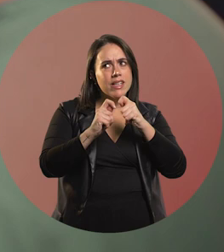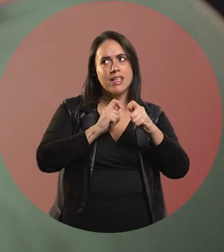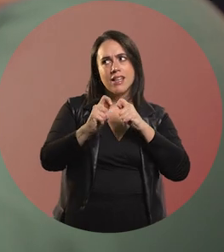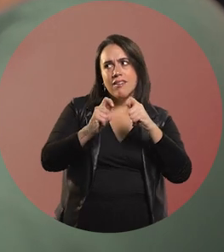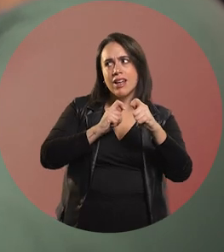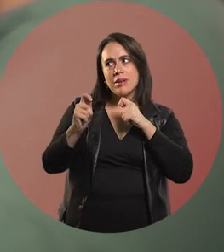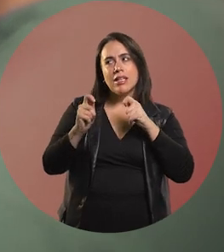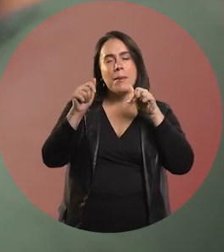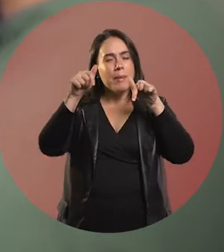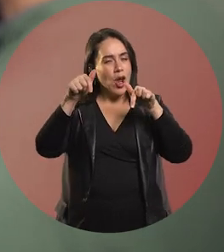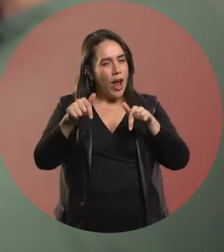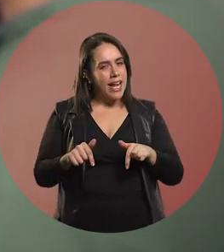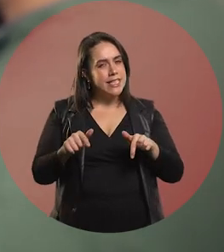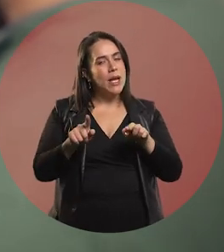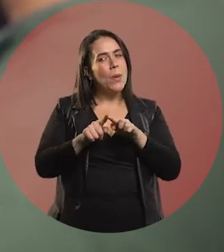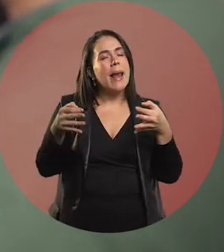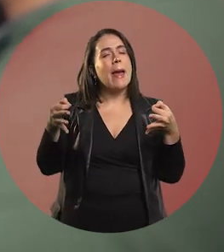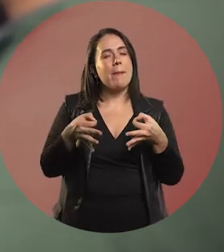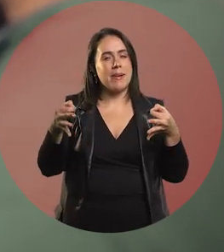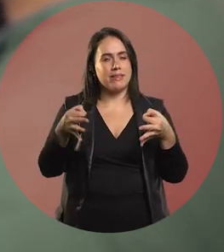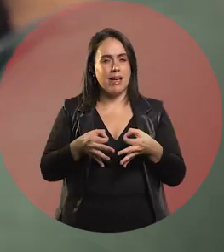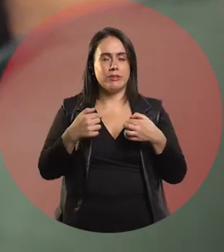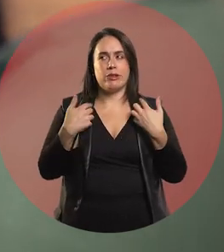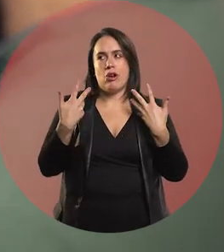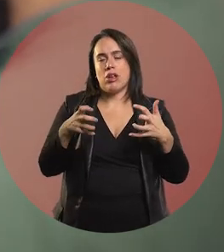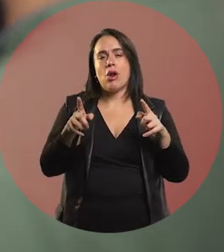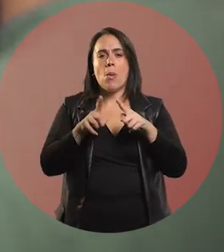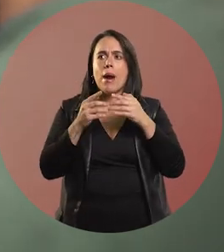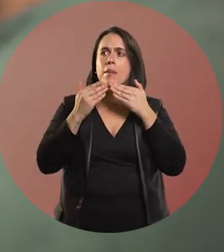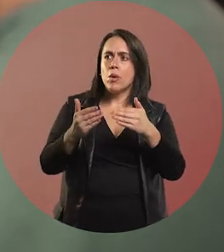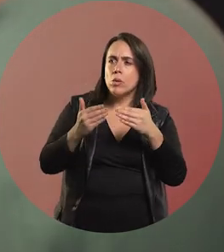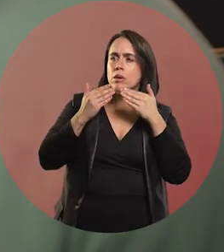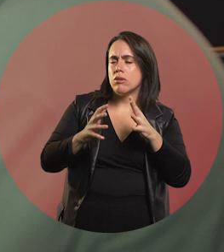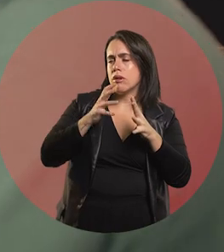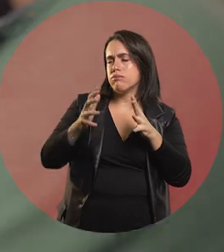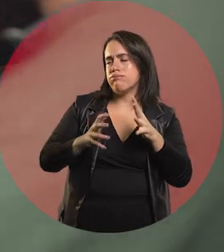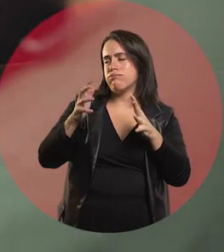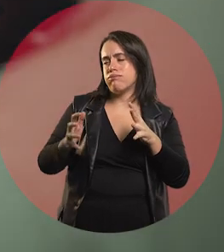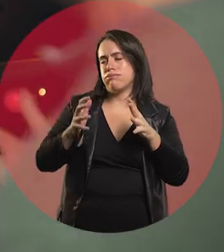but this one has a less showy focus, right? Far from being about the last concert,